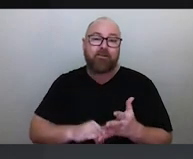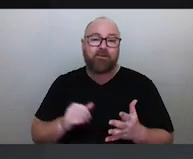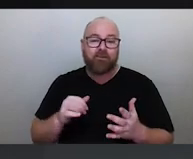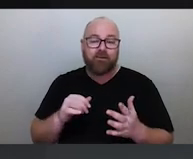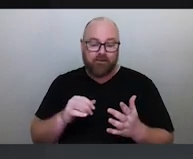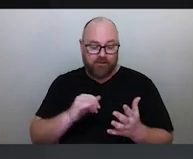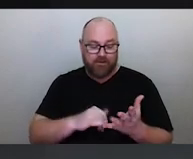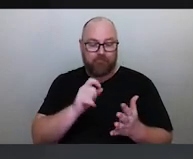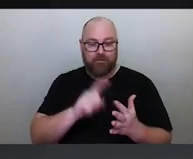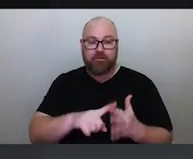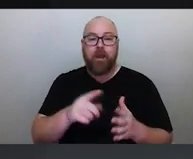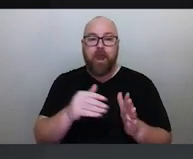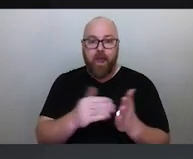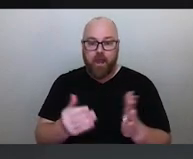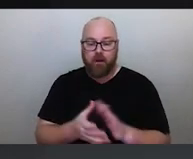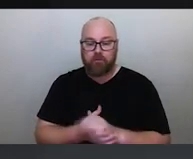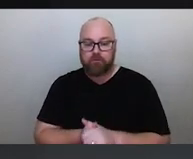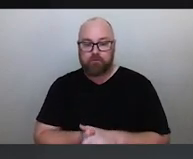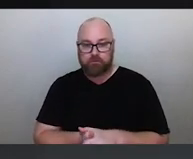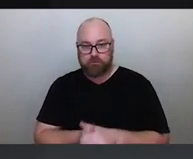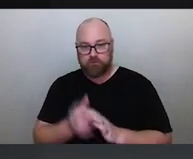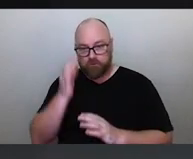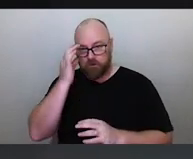I'd be very excited about some of these star knowledges from Uncle Jimmy.